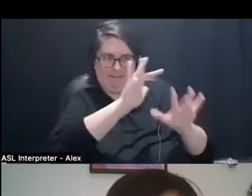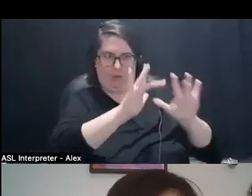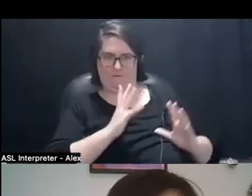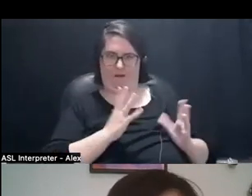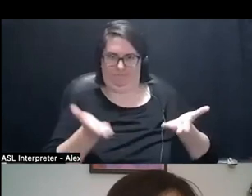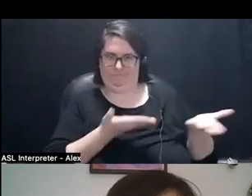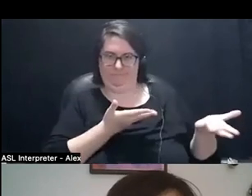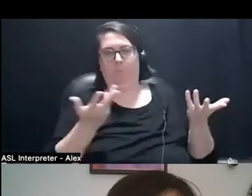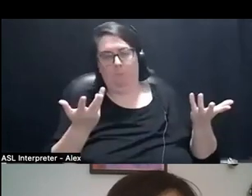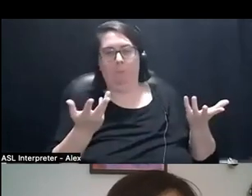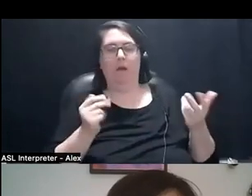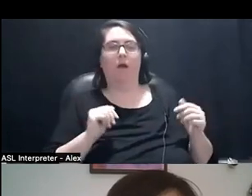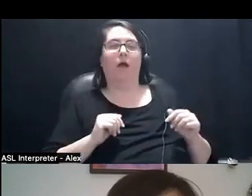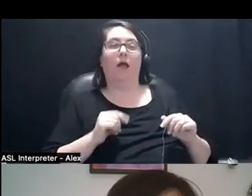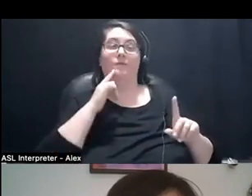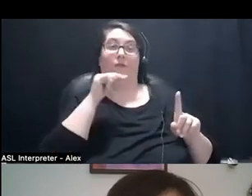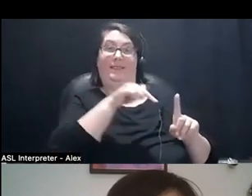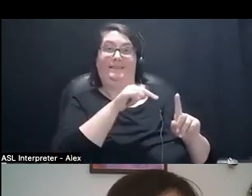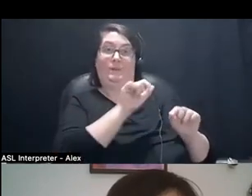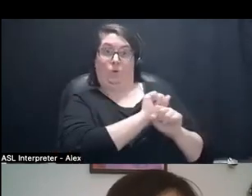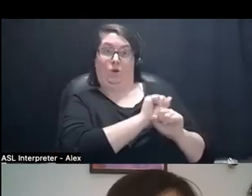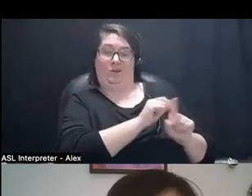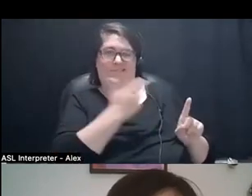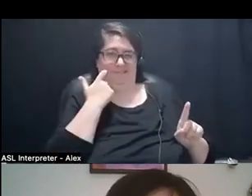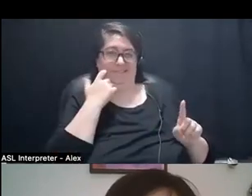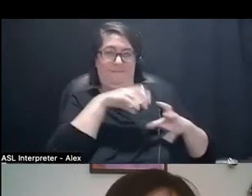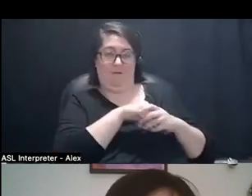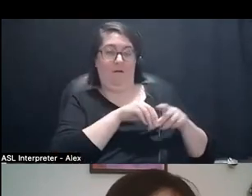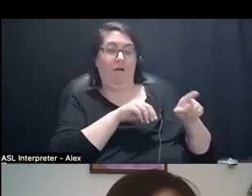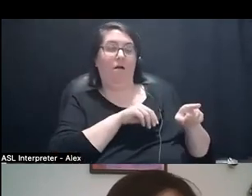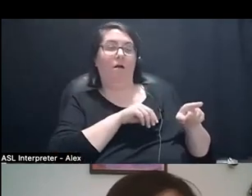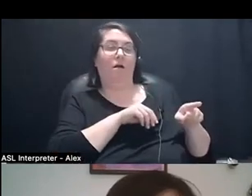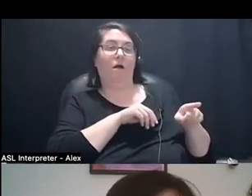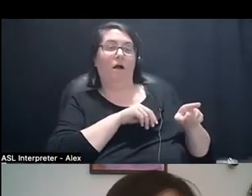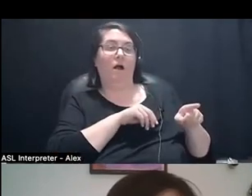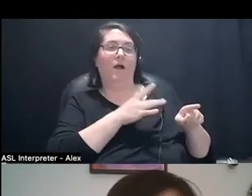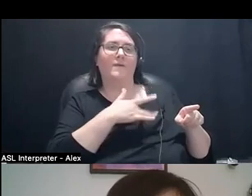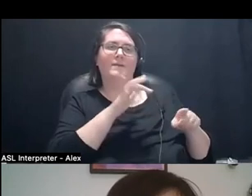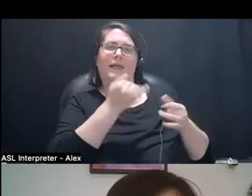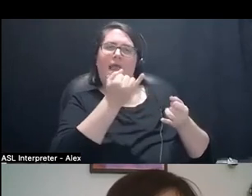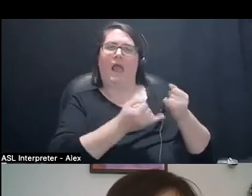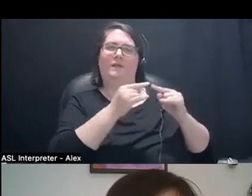I think with this particular body of work, it feels like the end of a cycle a little bit.